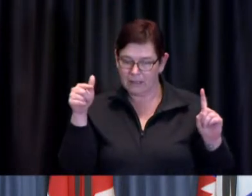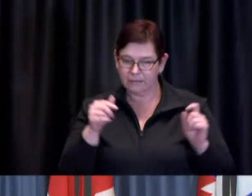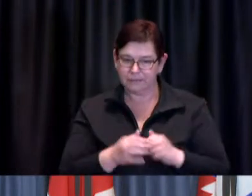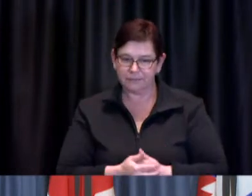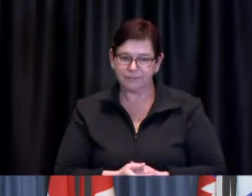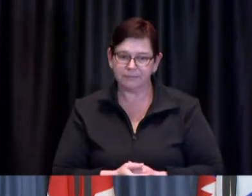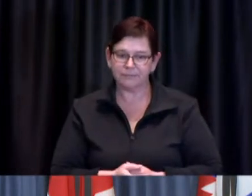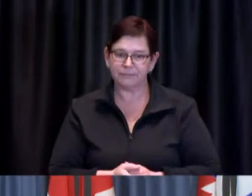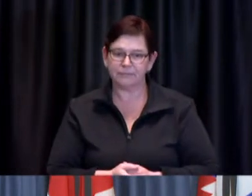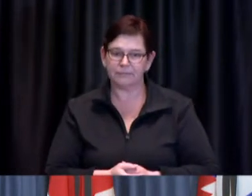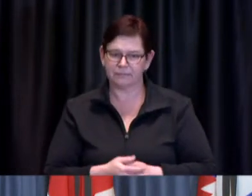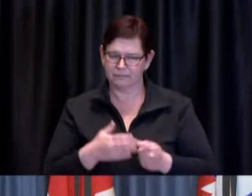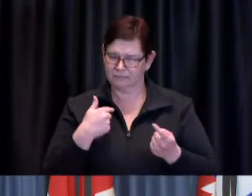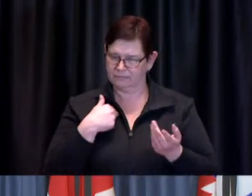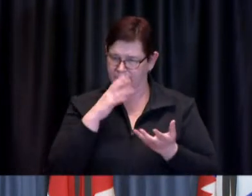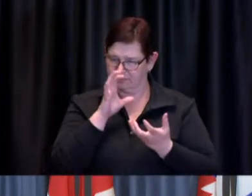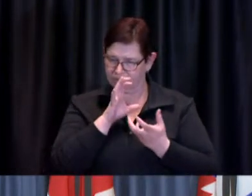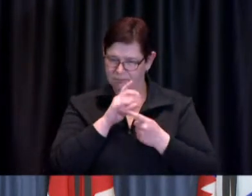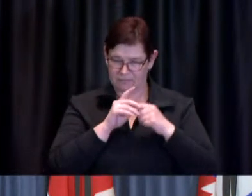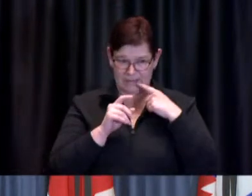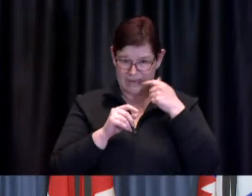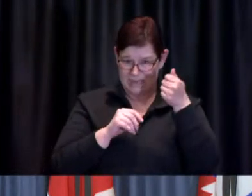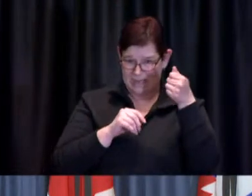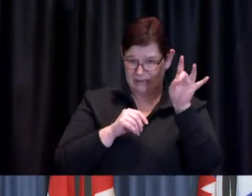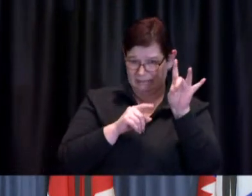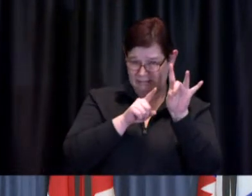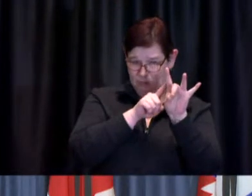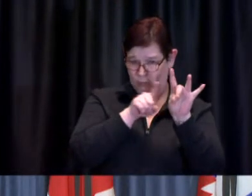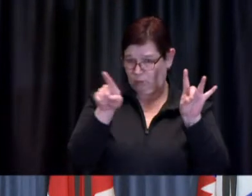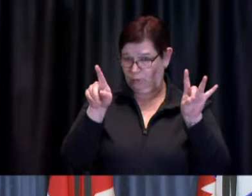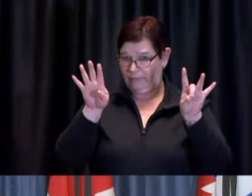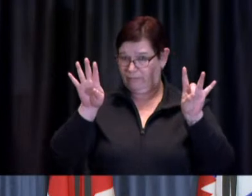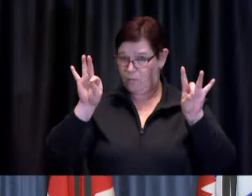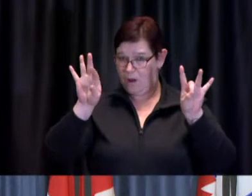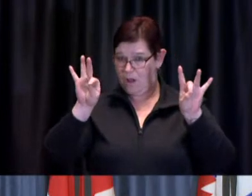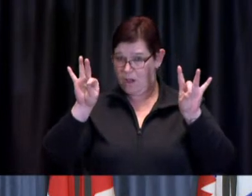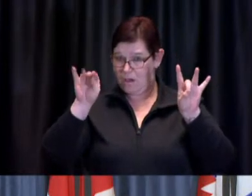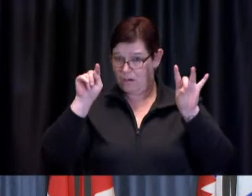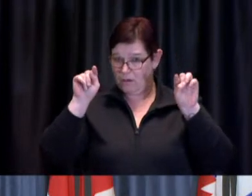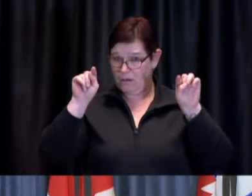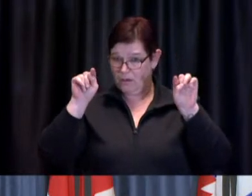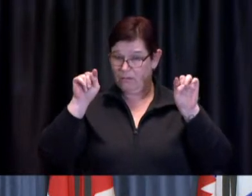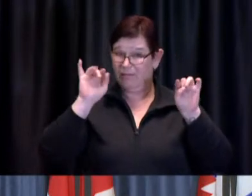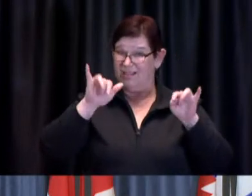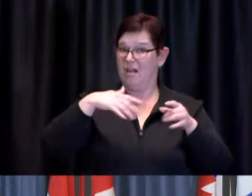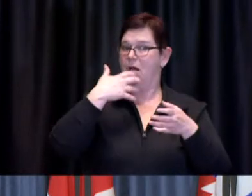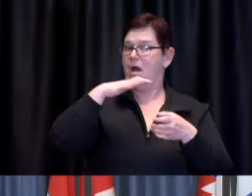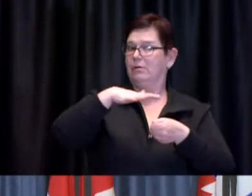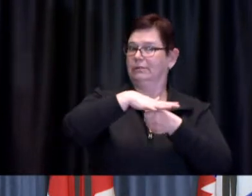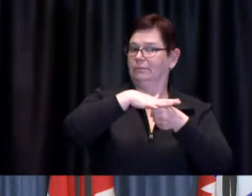who are 18 to 49 who live in a designated hot spot and who have been told by the province that they are eligible for a shot